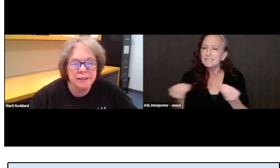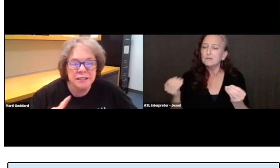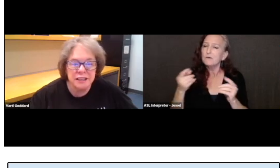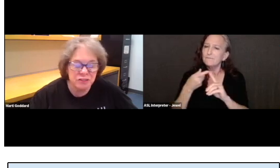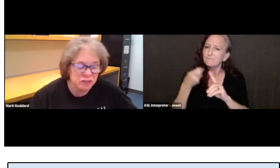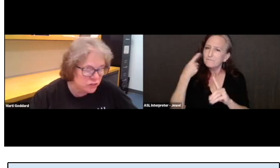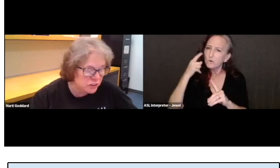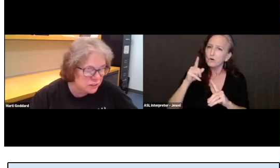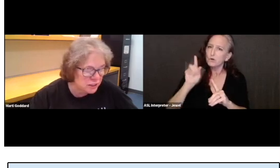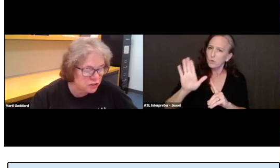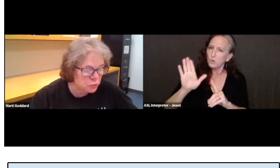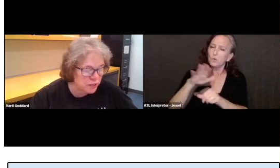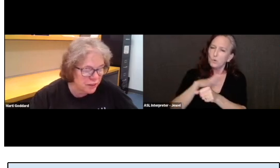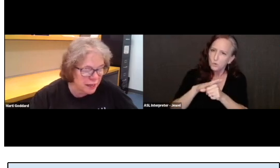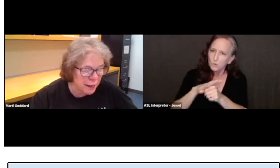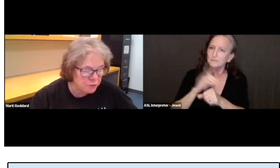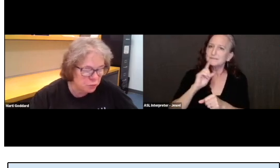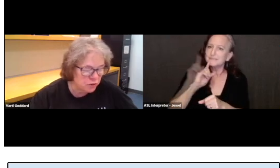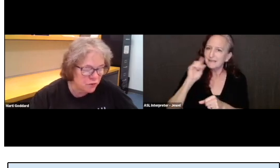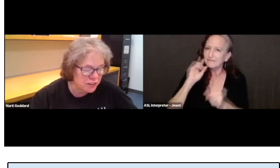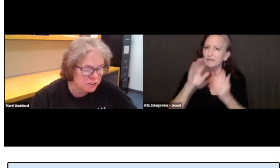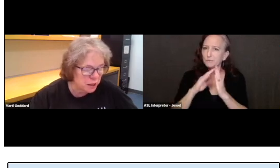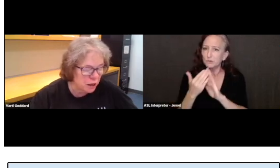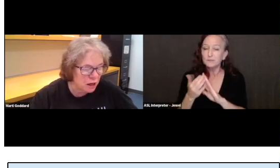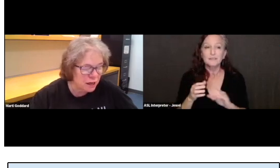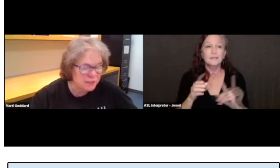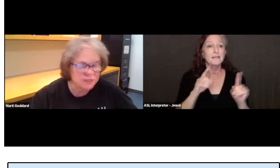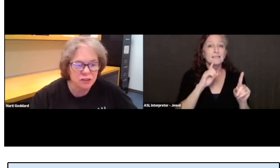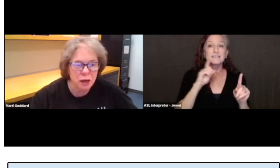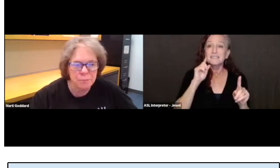In the Deaf Services Center, we have a cabinet with files about all kinds of topics.